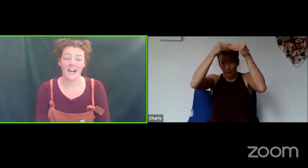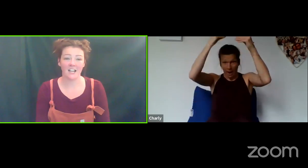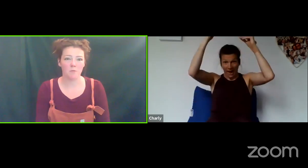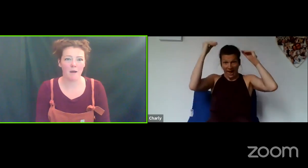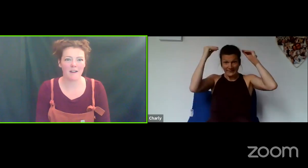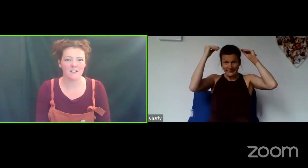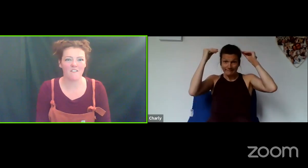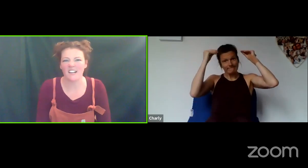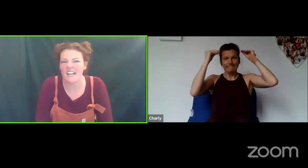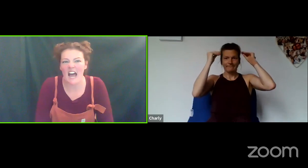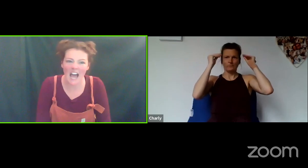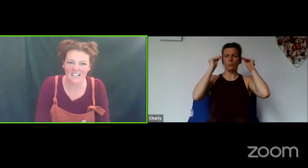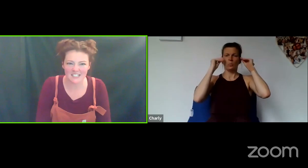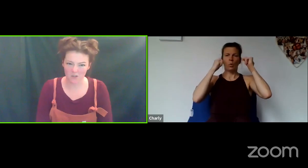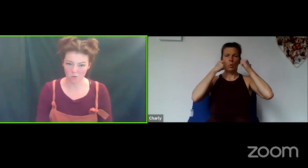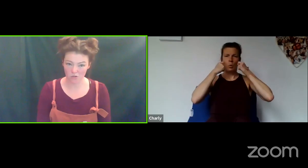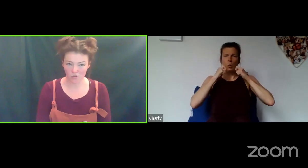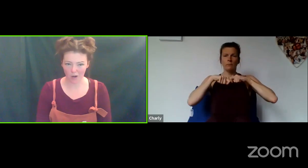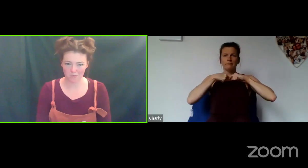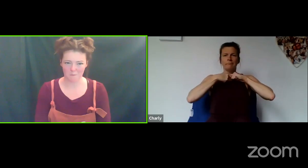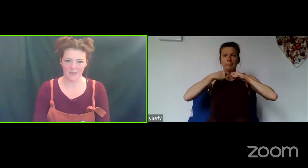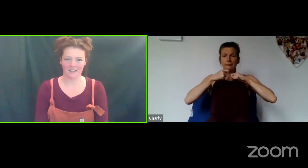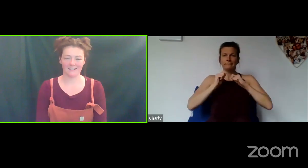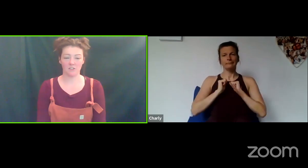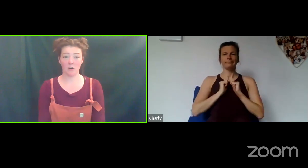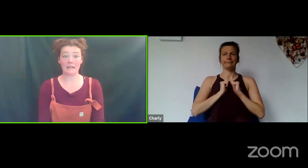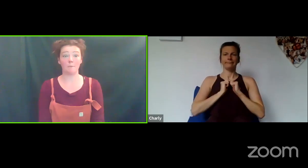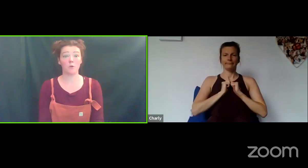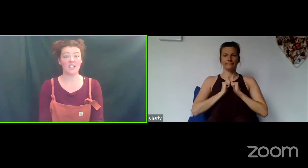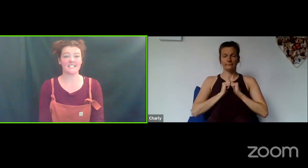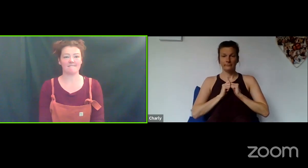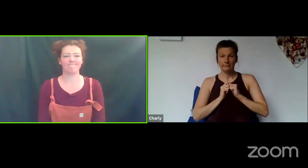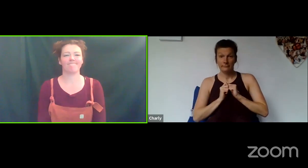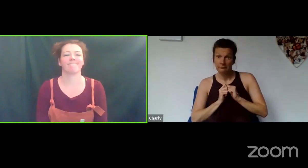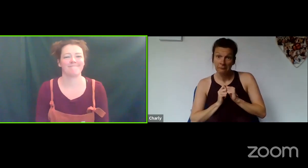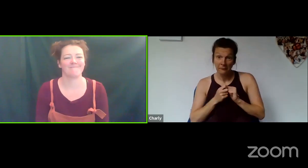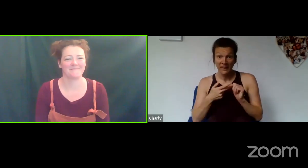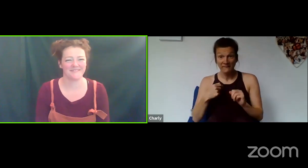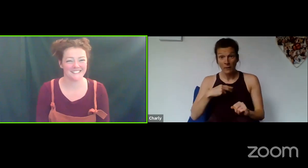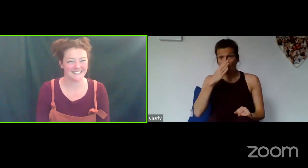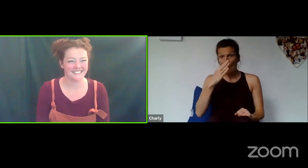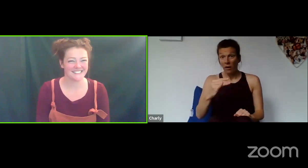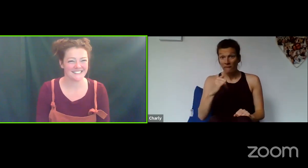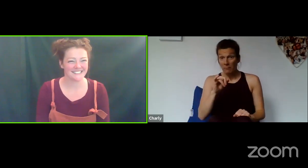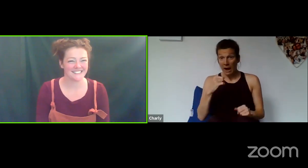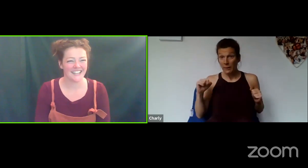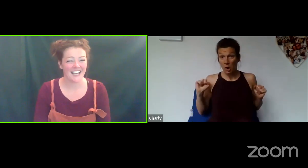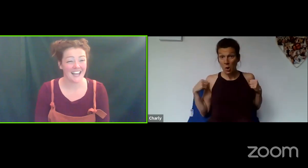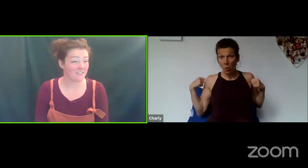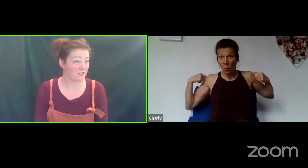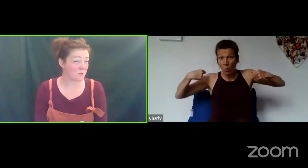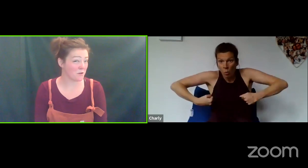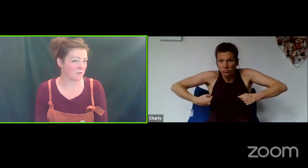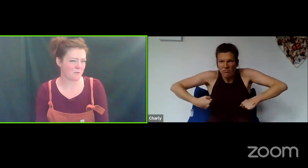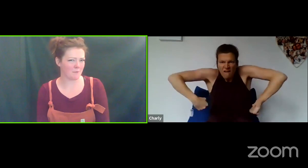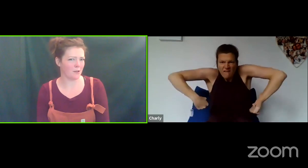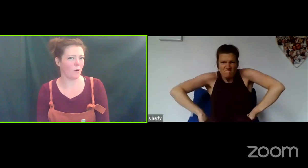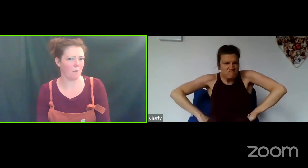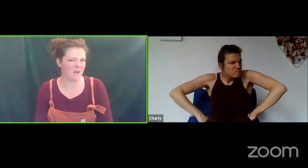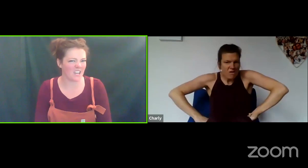you might be able to find a hat in your wardrobe or something... or a little bonnet. If you're The Wolf maybe you want a big